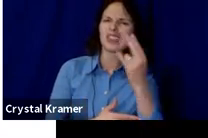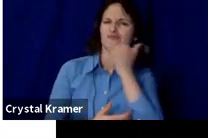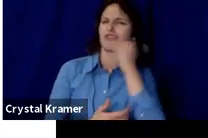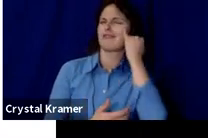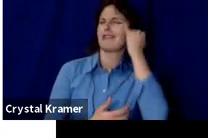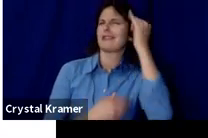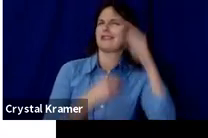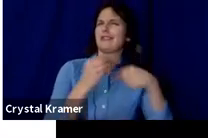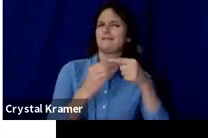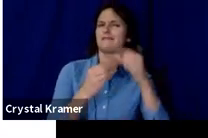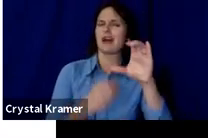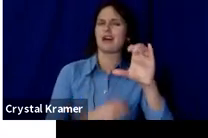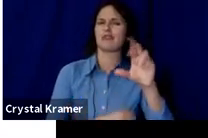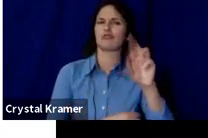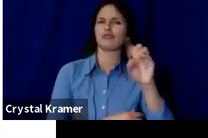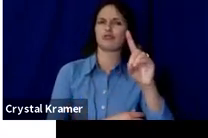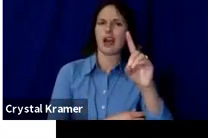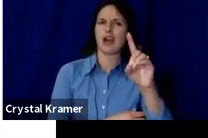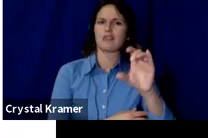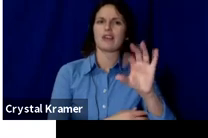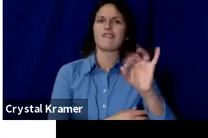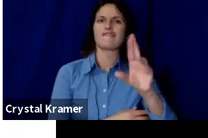The first is is angel donors.